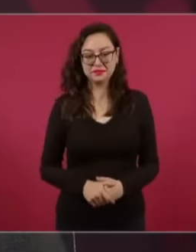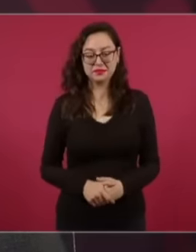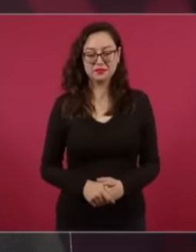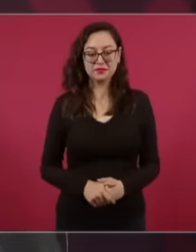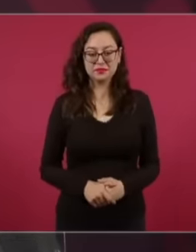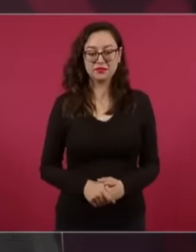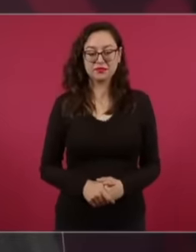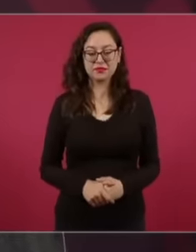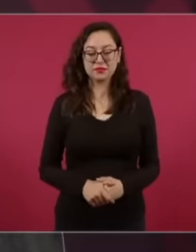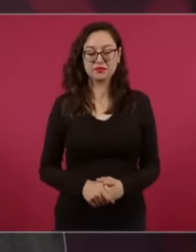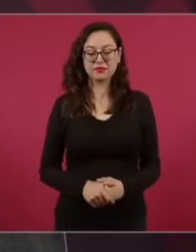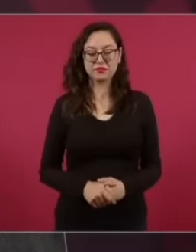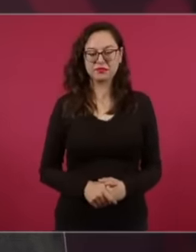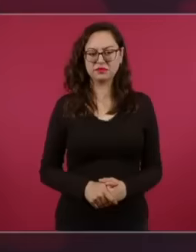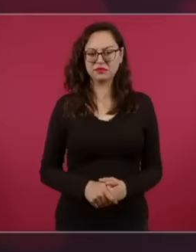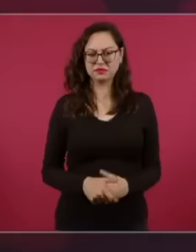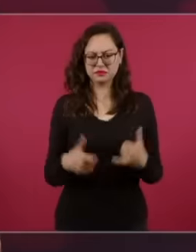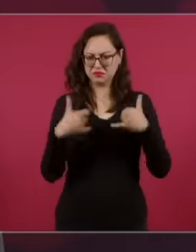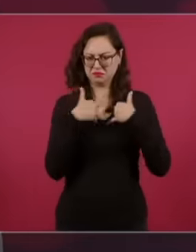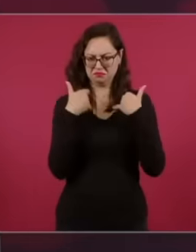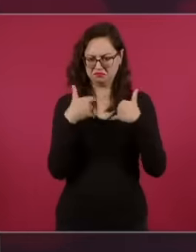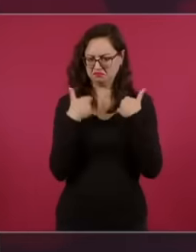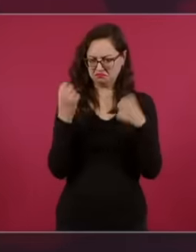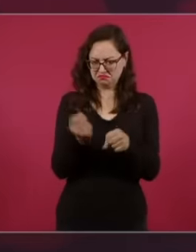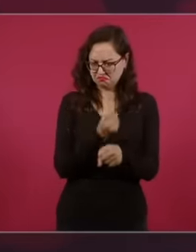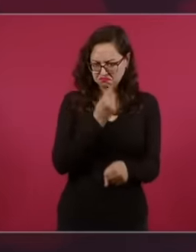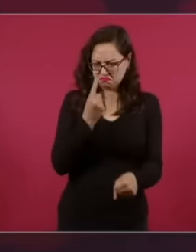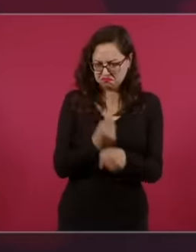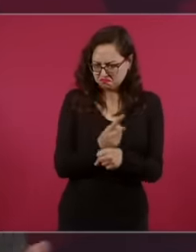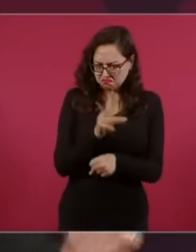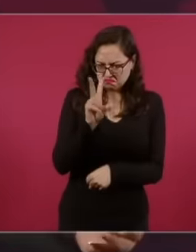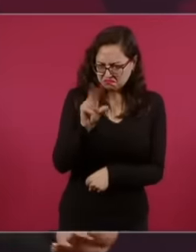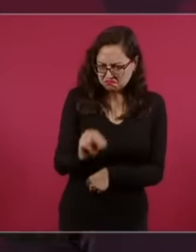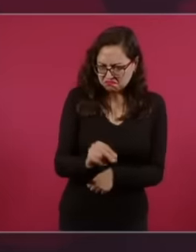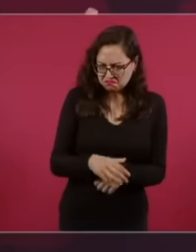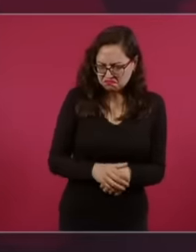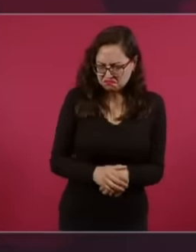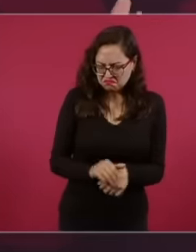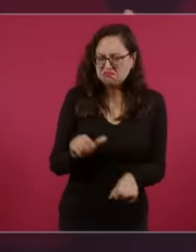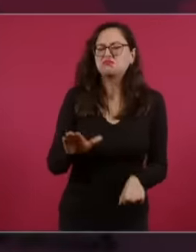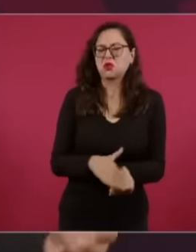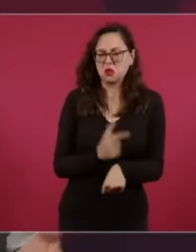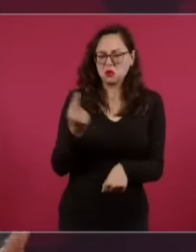And why not the young, why not give the young people the opportunity,